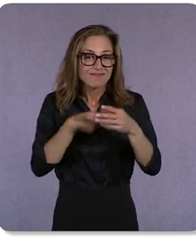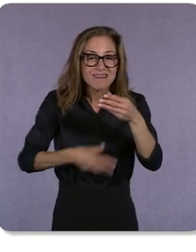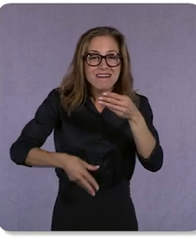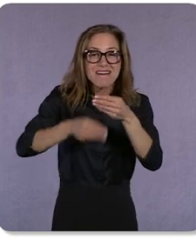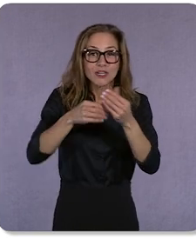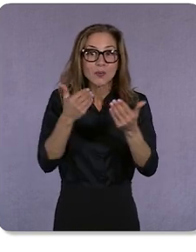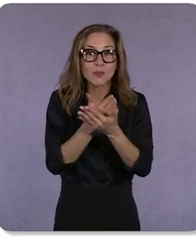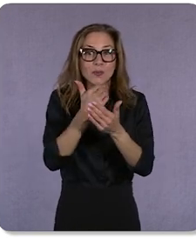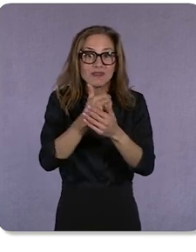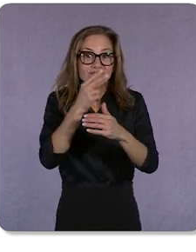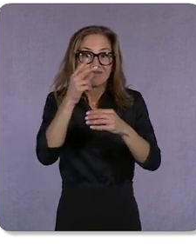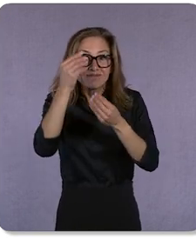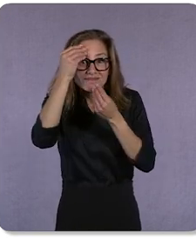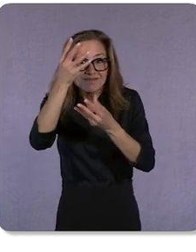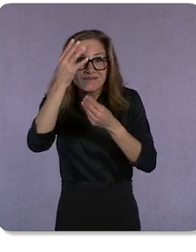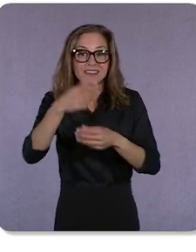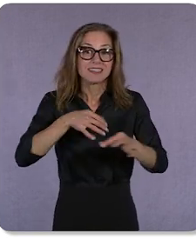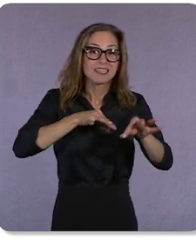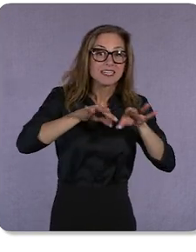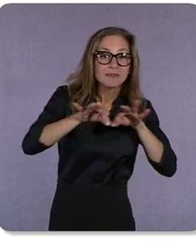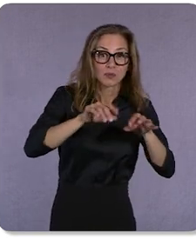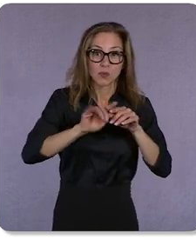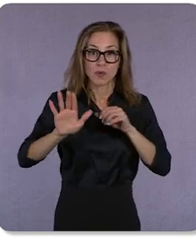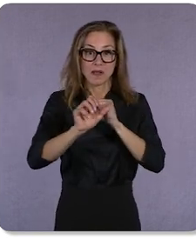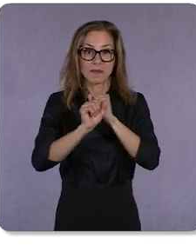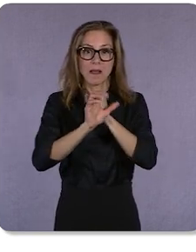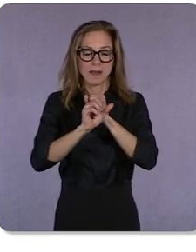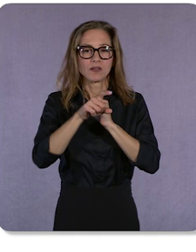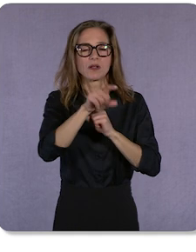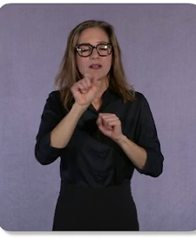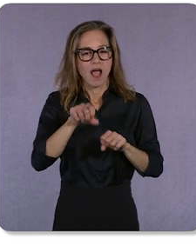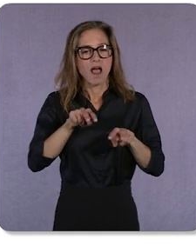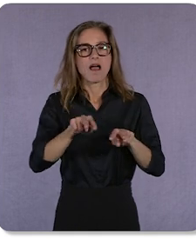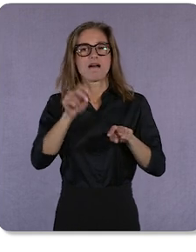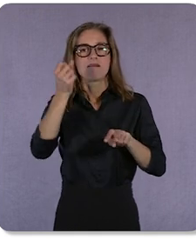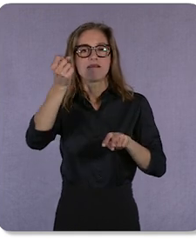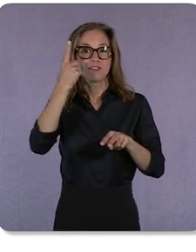and explanations to your campaigns so you can understand what’s working and why.